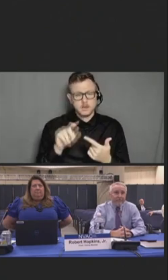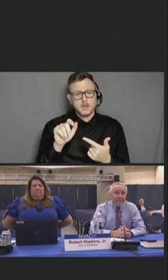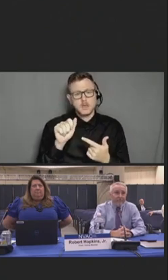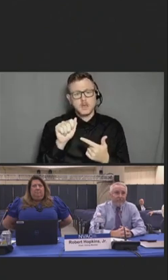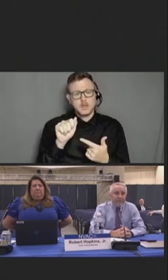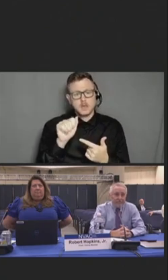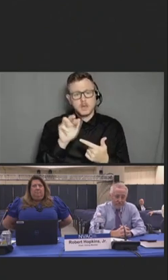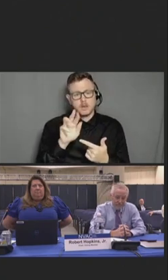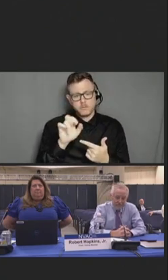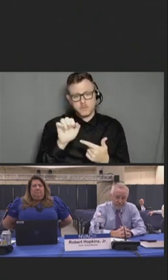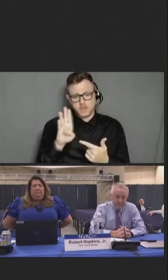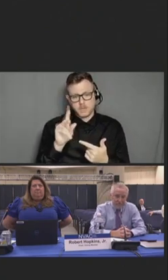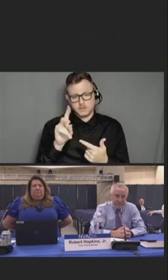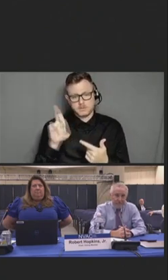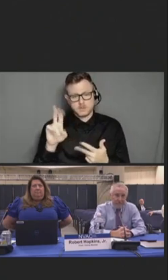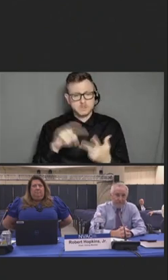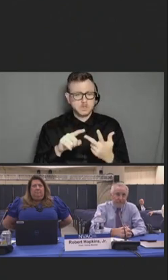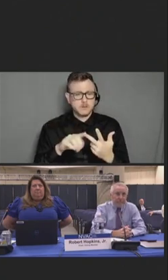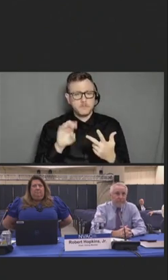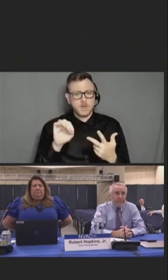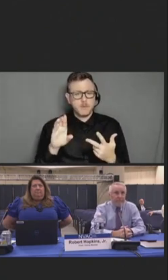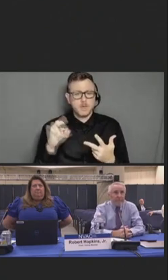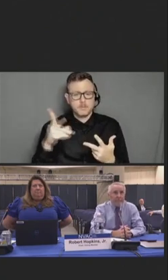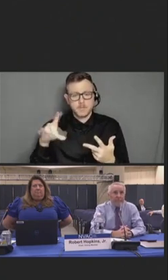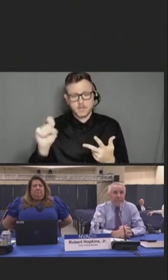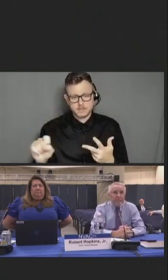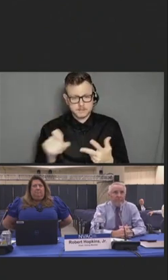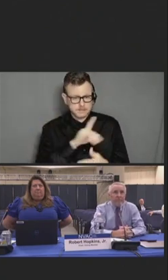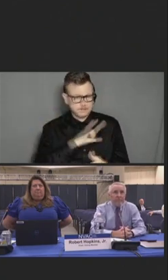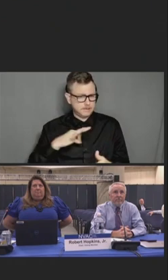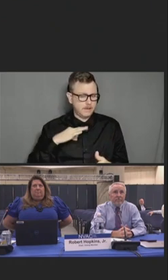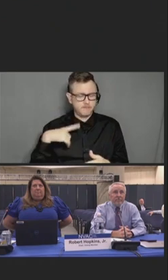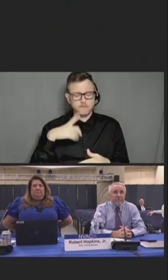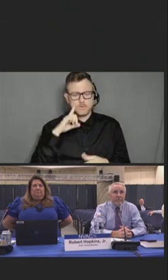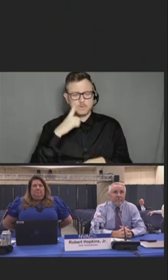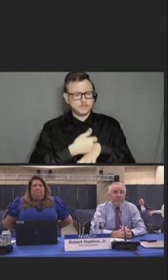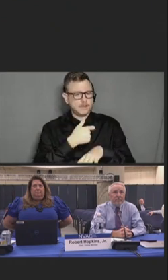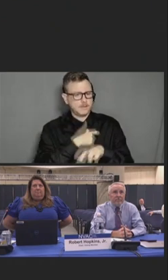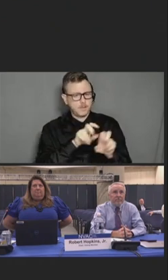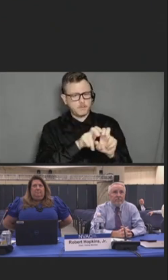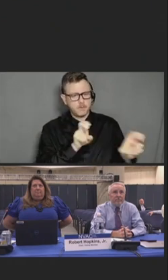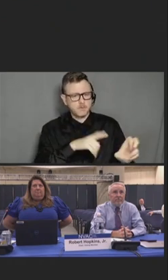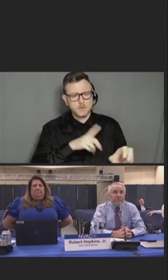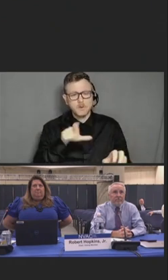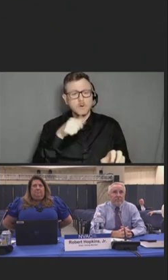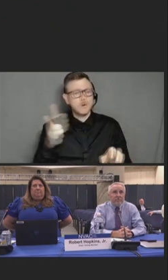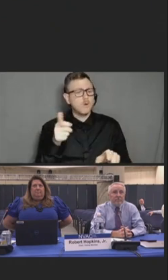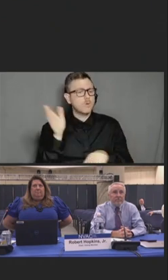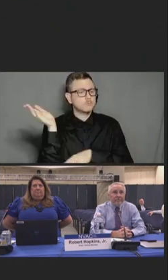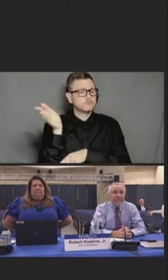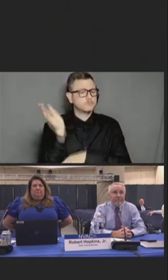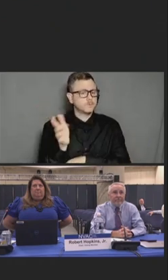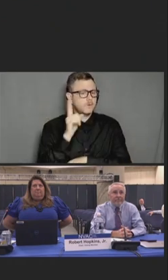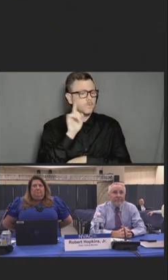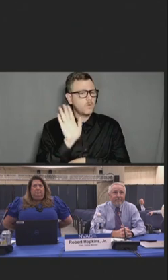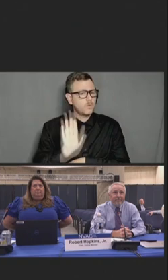Bob Hopkins, and staff for arranging this panel today and to the other panelists for their contributions.